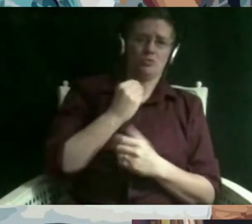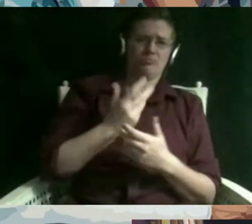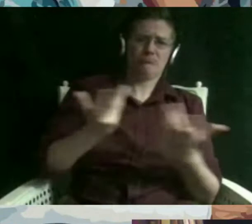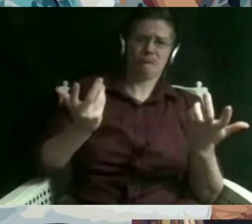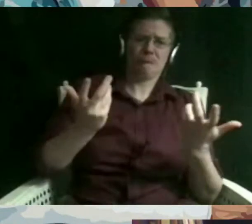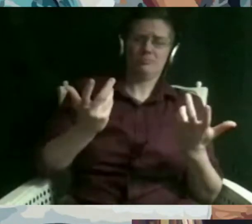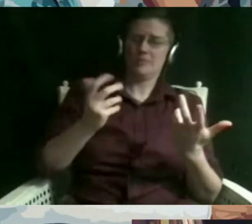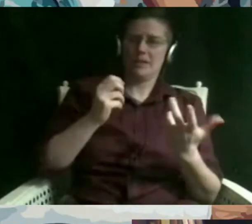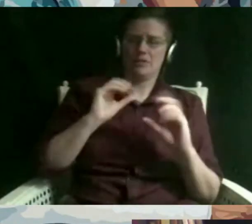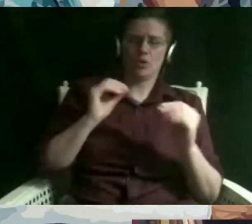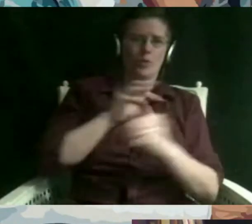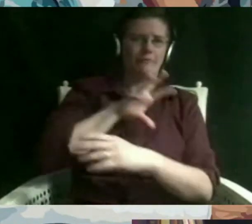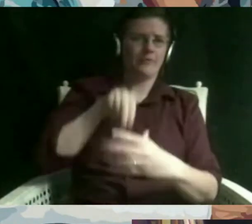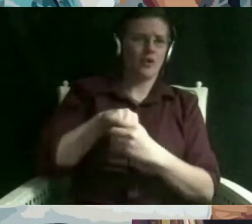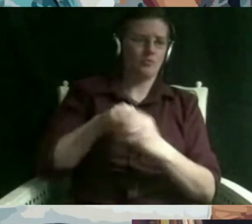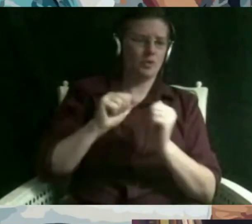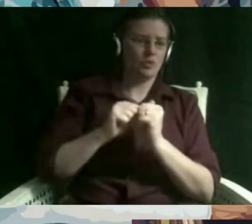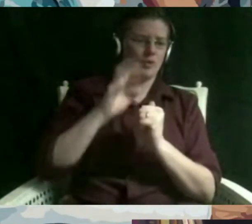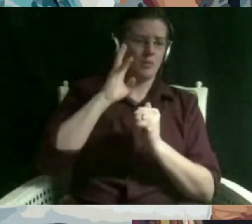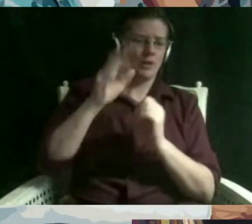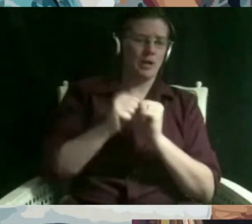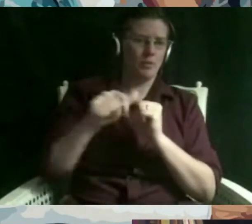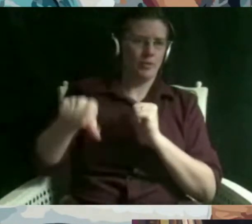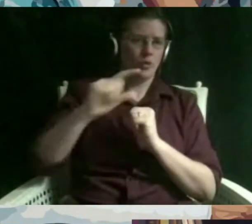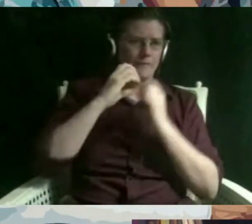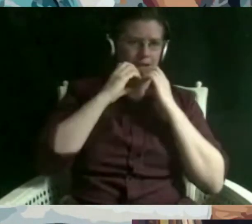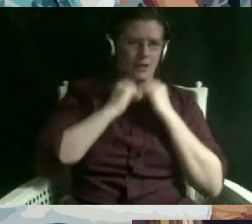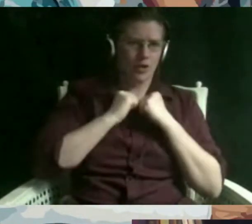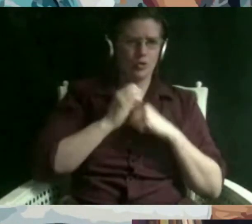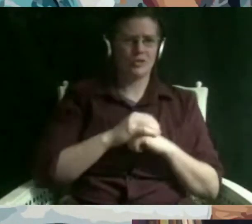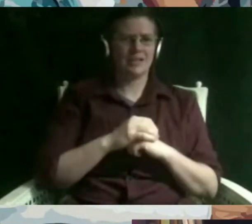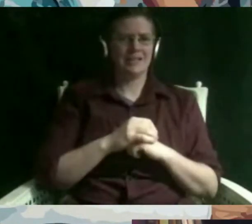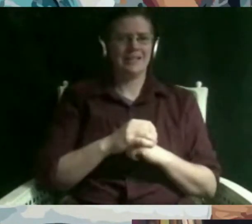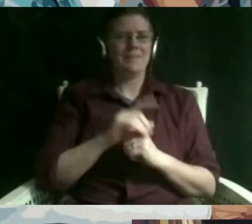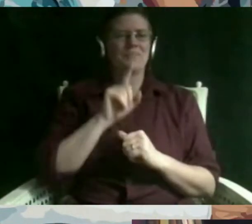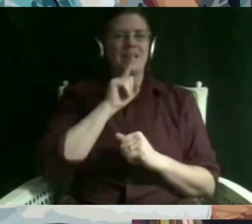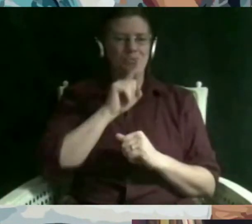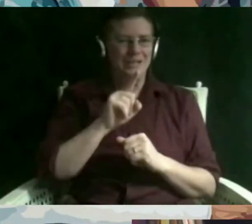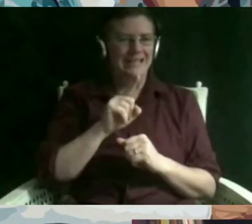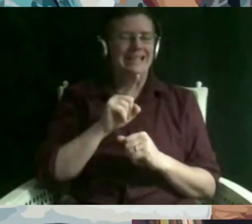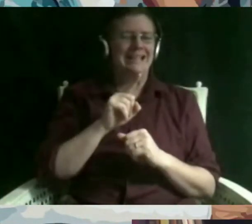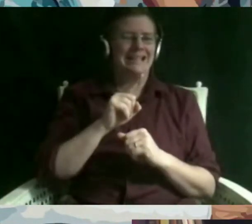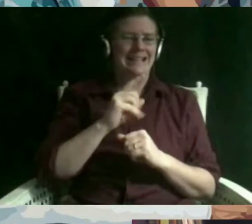values and more than that i've historically been like systemically excluded from and terrorized by